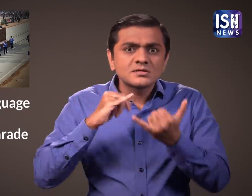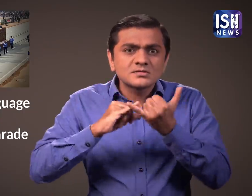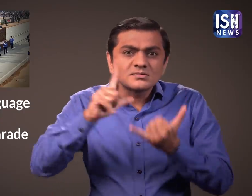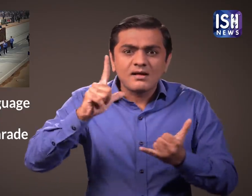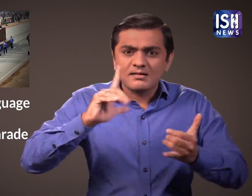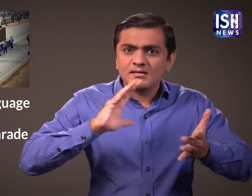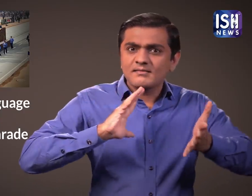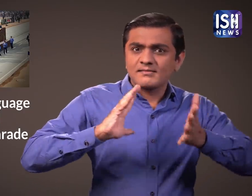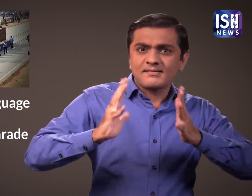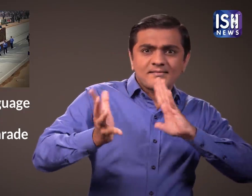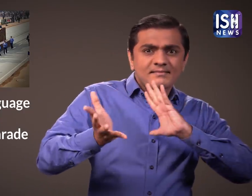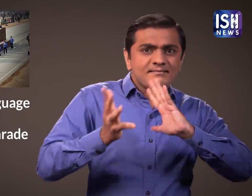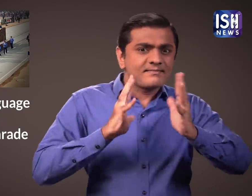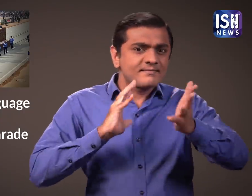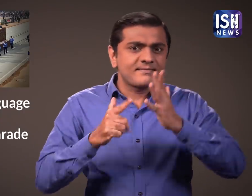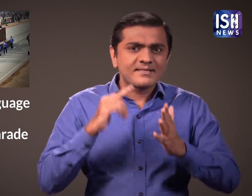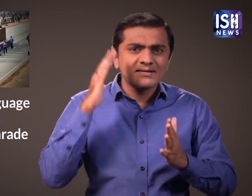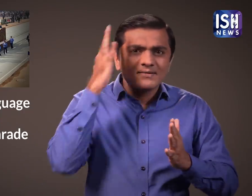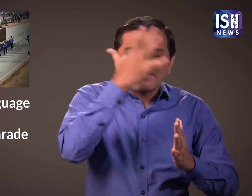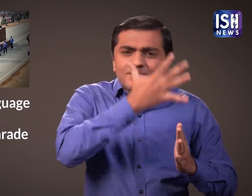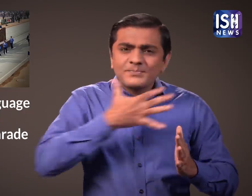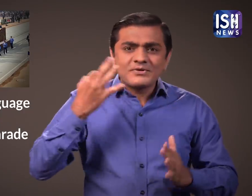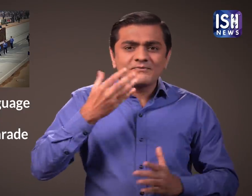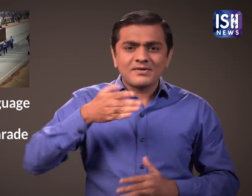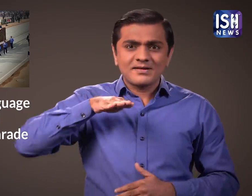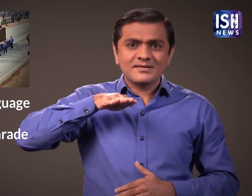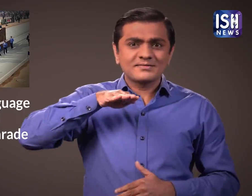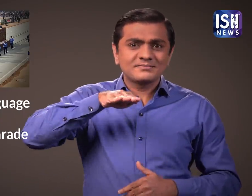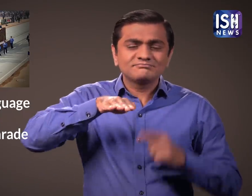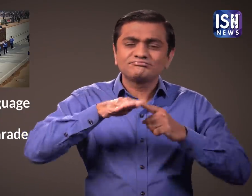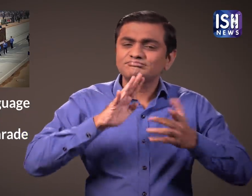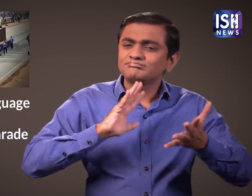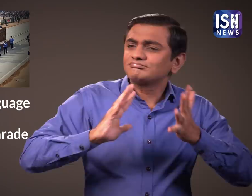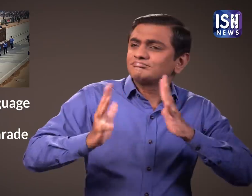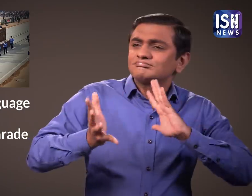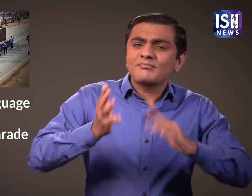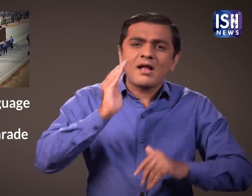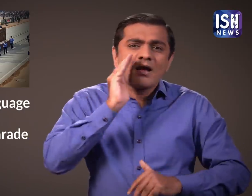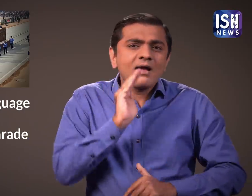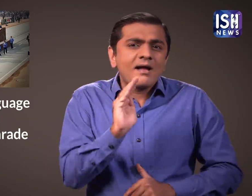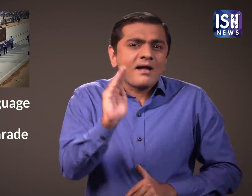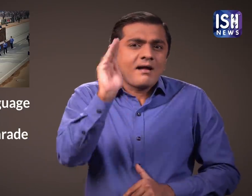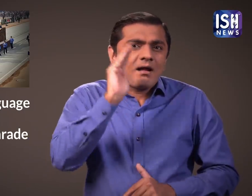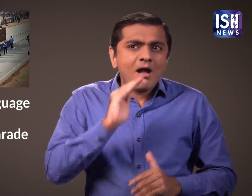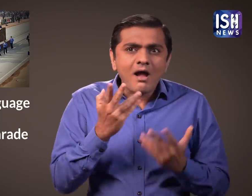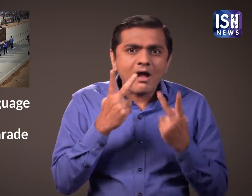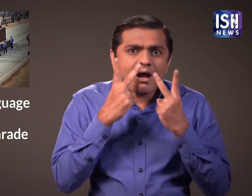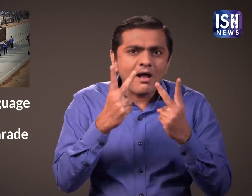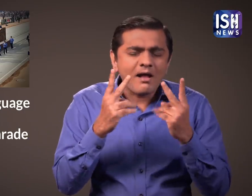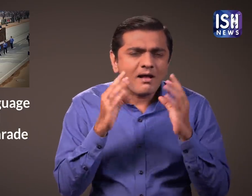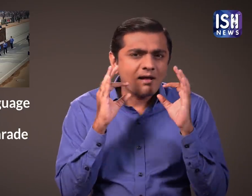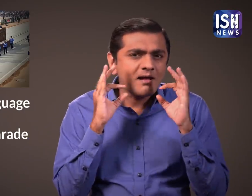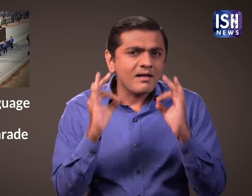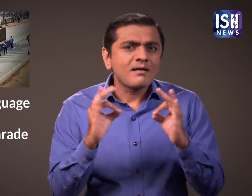as a beautiful Indian Sign Language (ISL) Tableau was showcased with the participants signing a song.